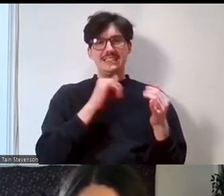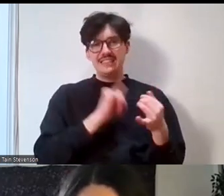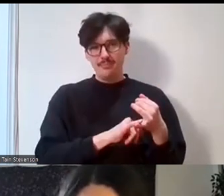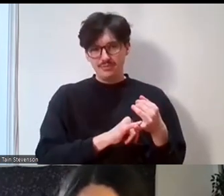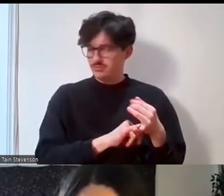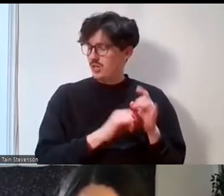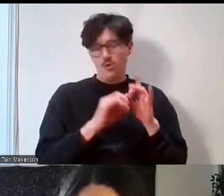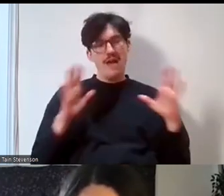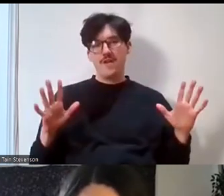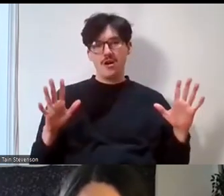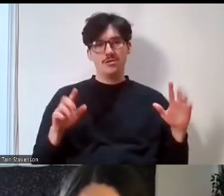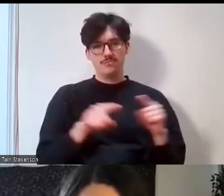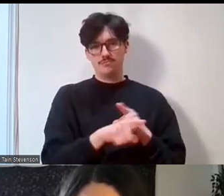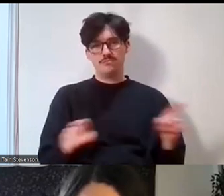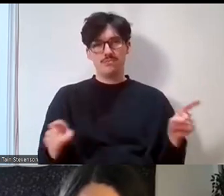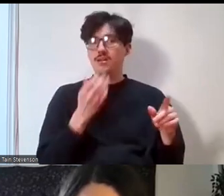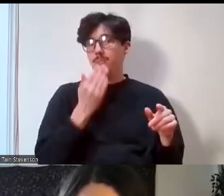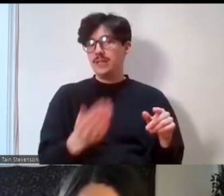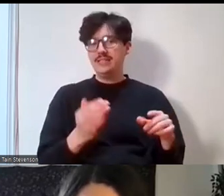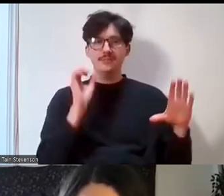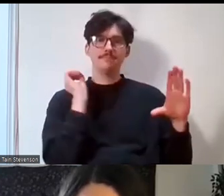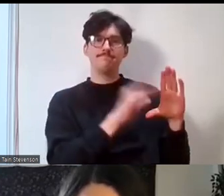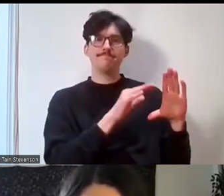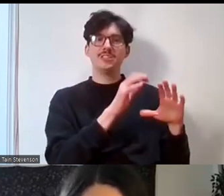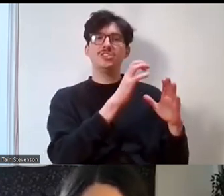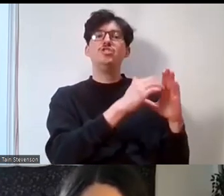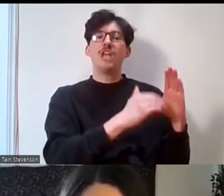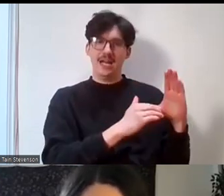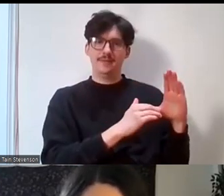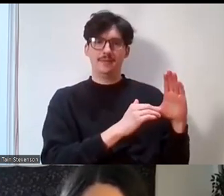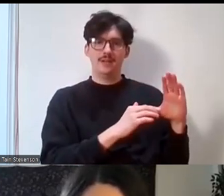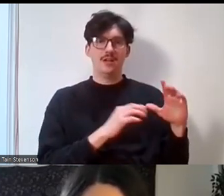Lauren, Phoenix, then please pop those in the chat function. So there's one nugget you would